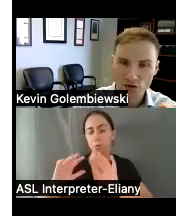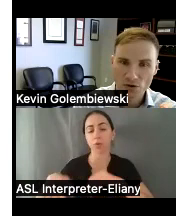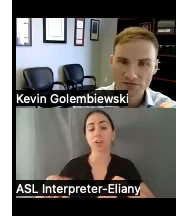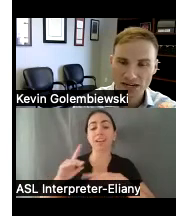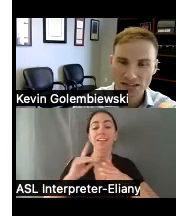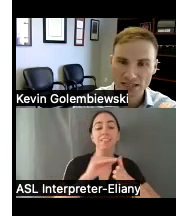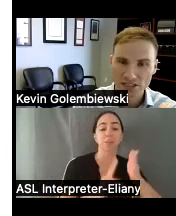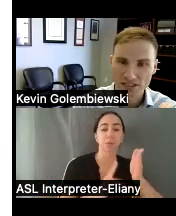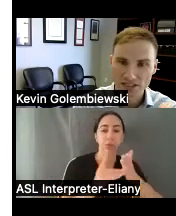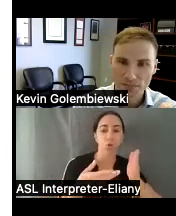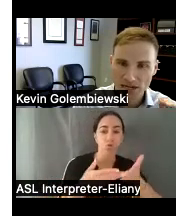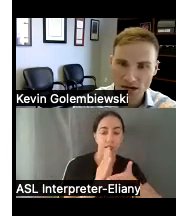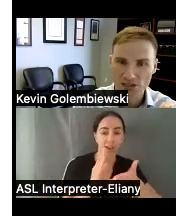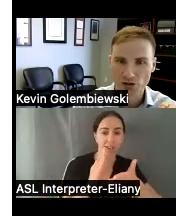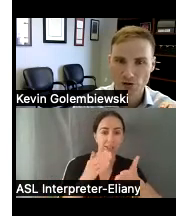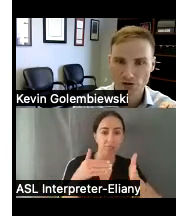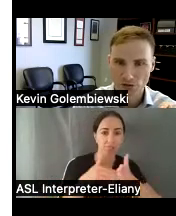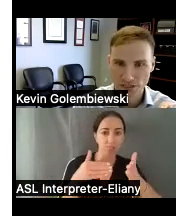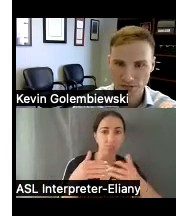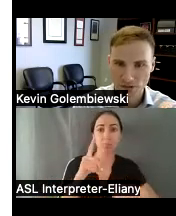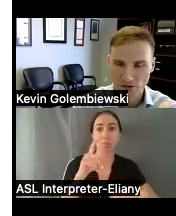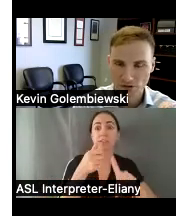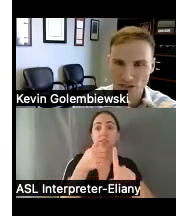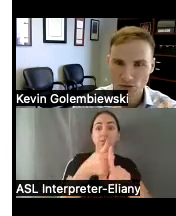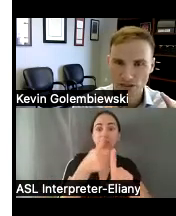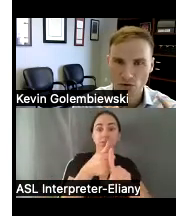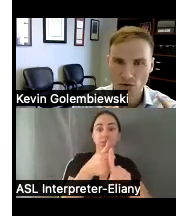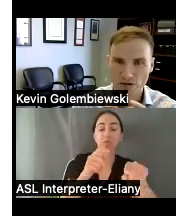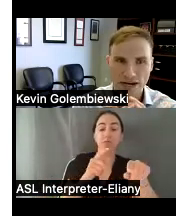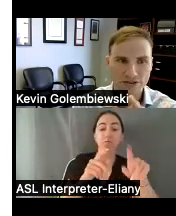or rights violations because you're a person with disability that's really our wheelhouse